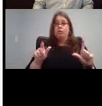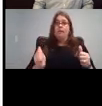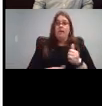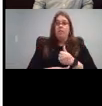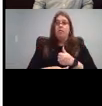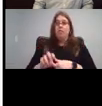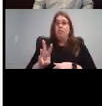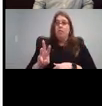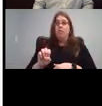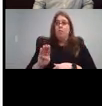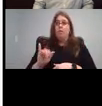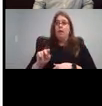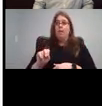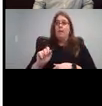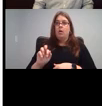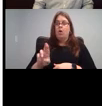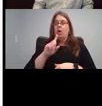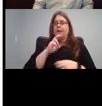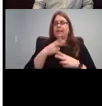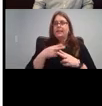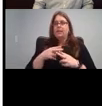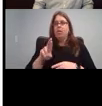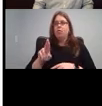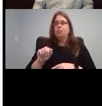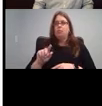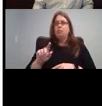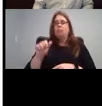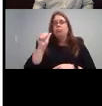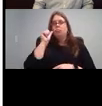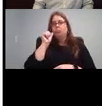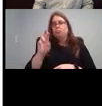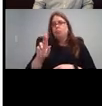called lousy resources for communication at home. Anything click on